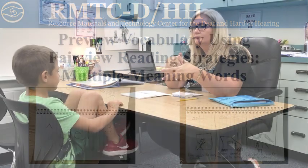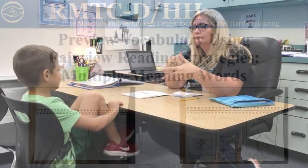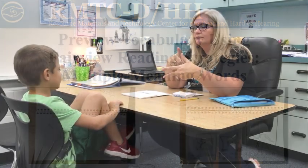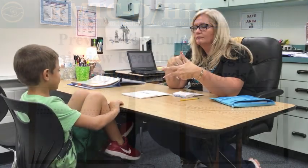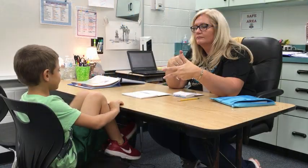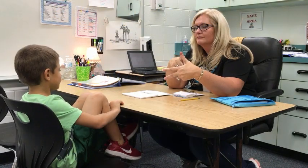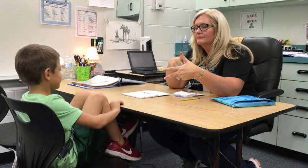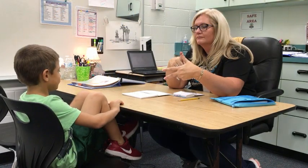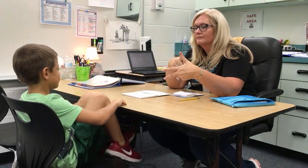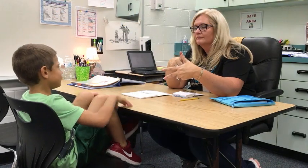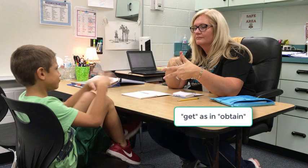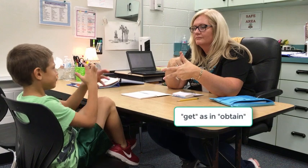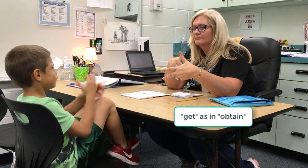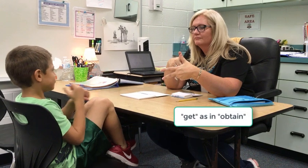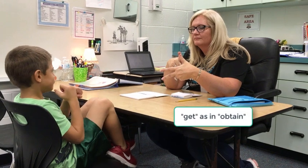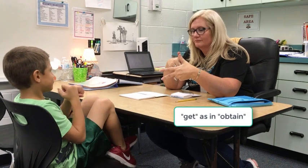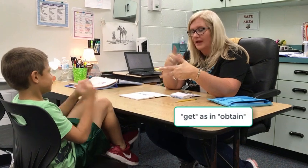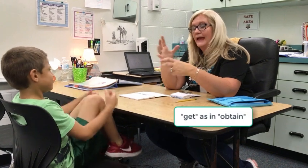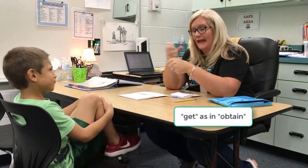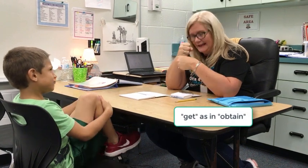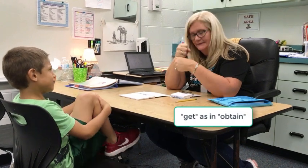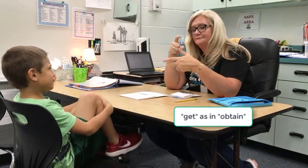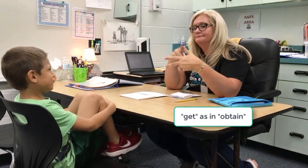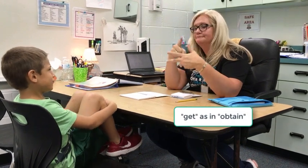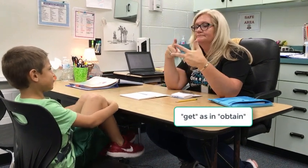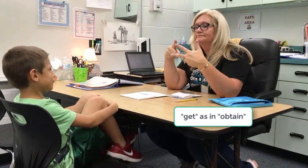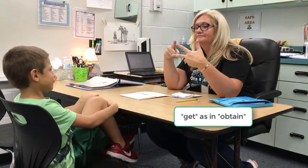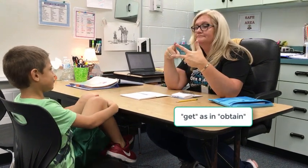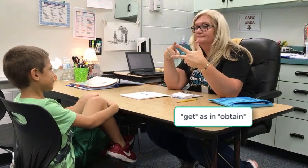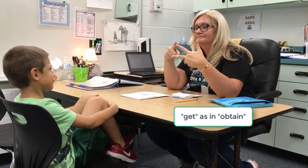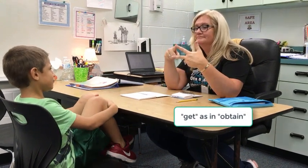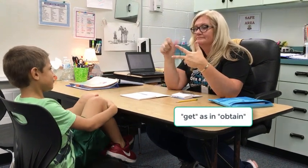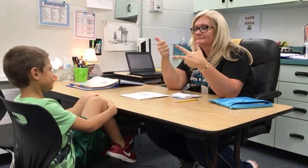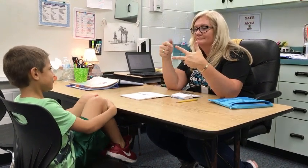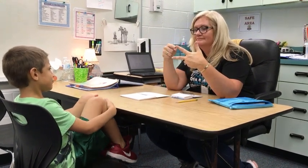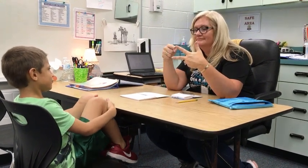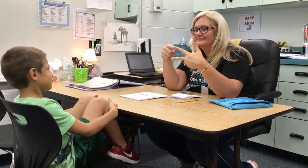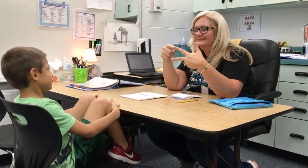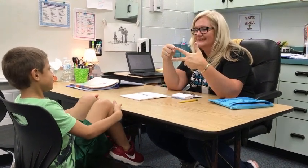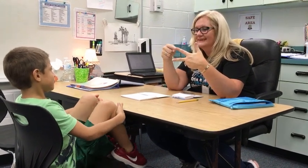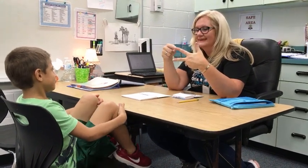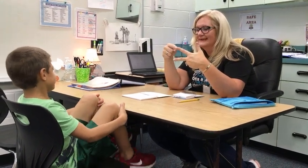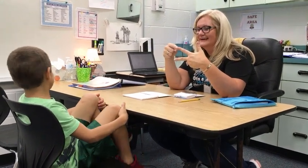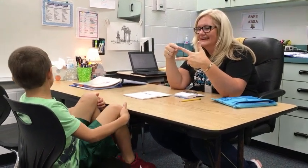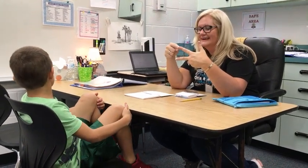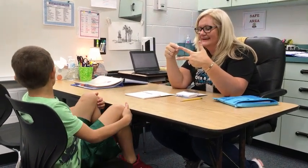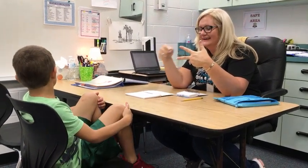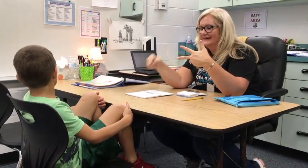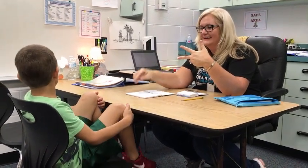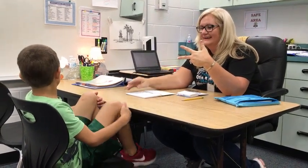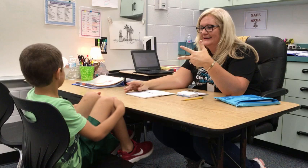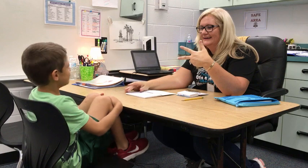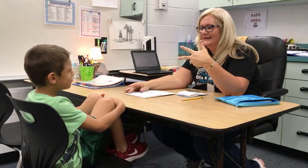[Teacher] What's first? [Student] Get [Teacher] Get. What else?